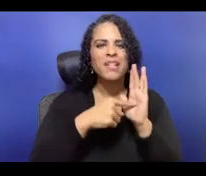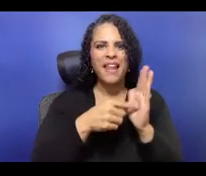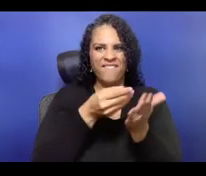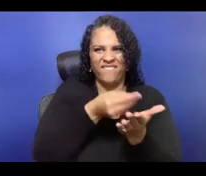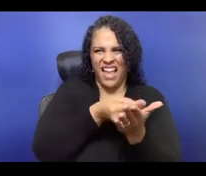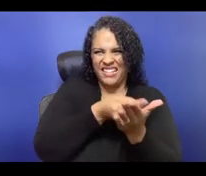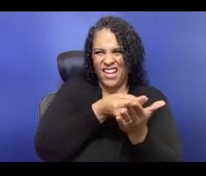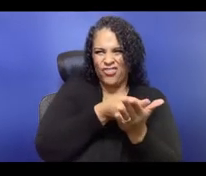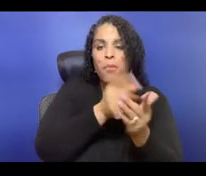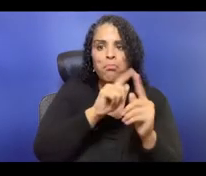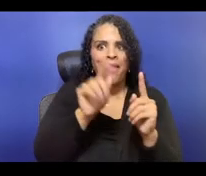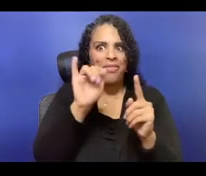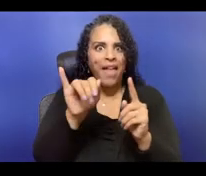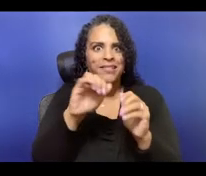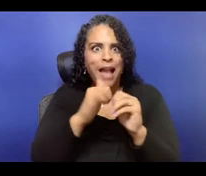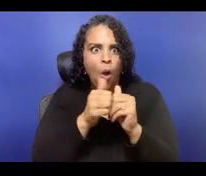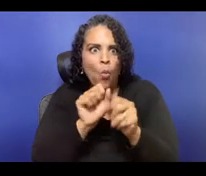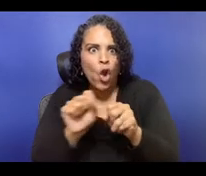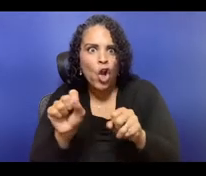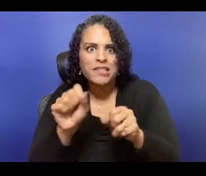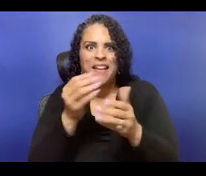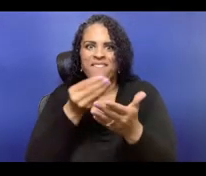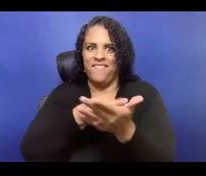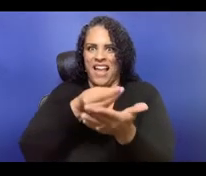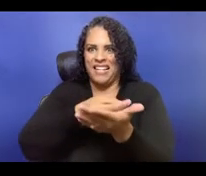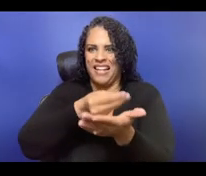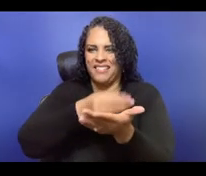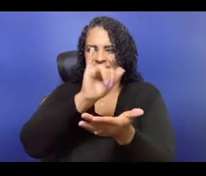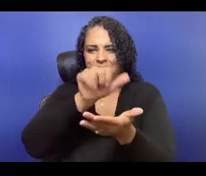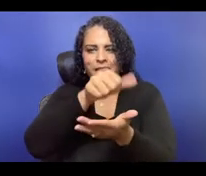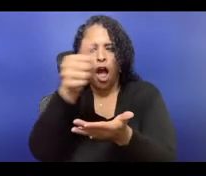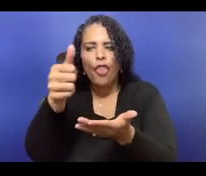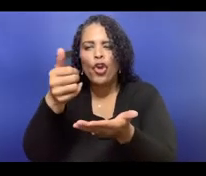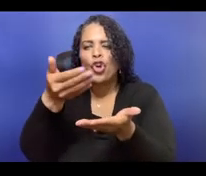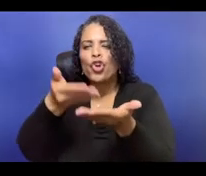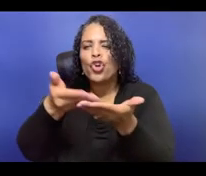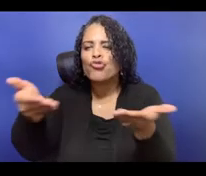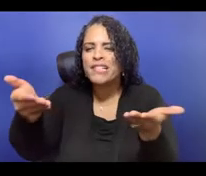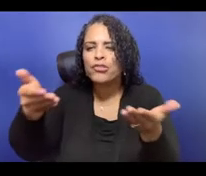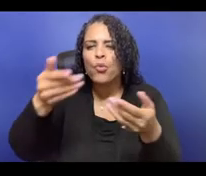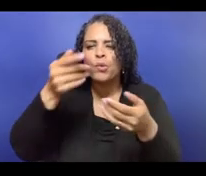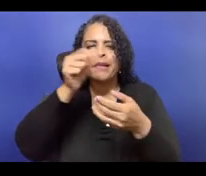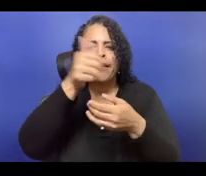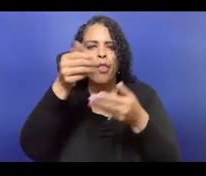what individual dancer X received. I mean, if that dancer's like, "Yes, please, share it out there,